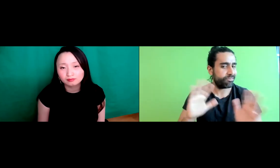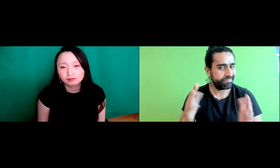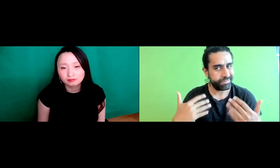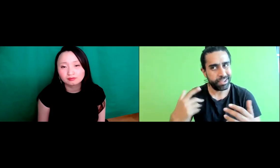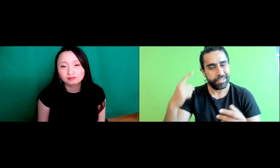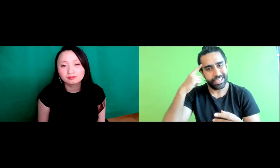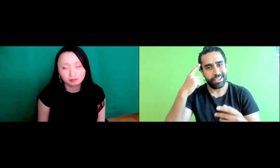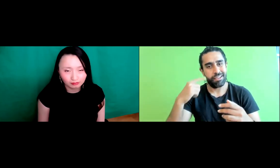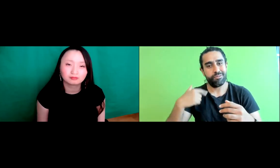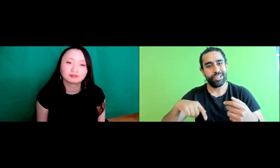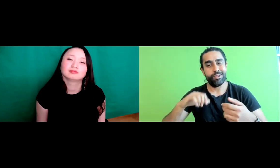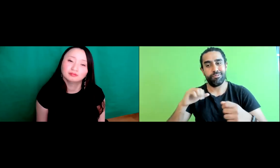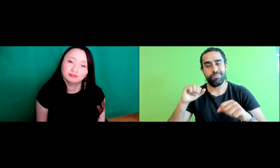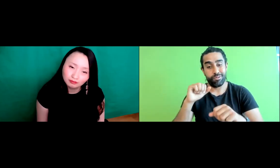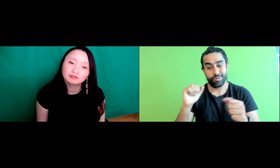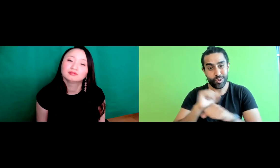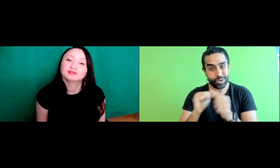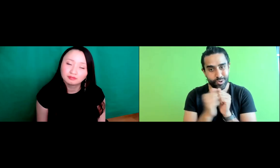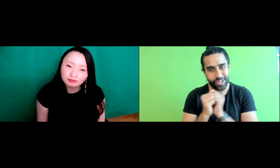in general has contributed the highest percentage of doctors to America.